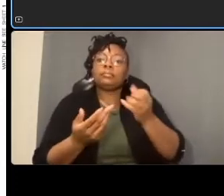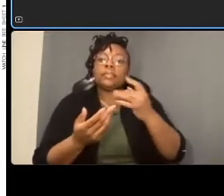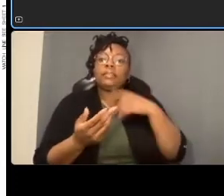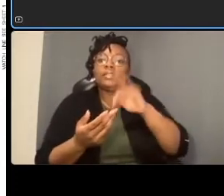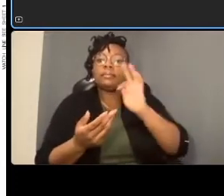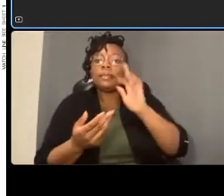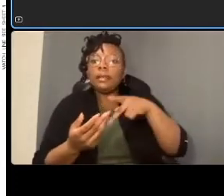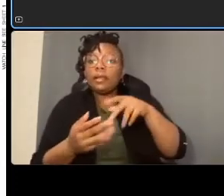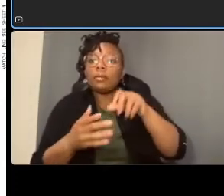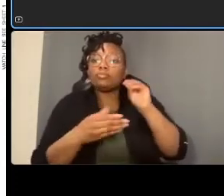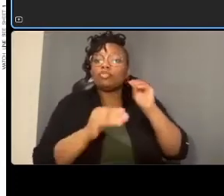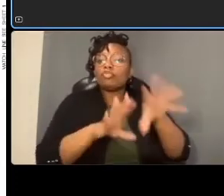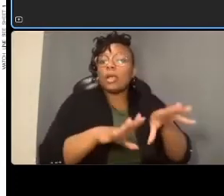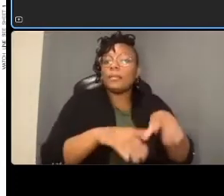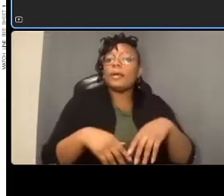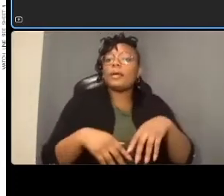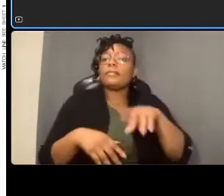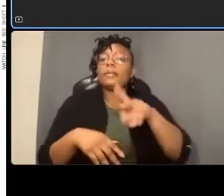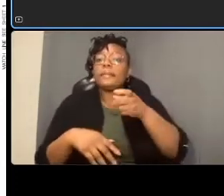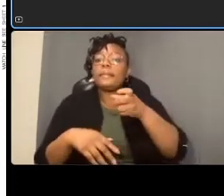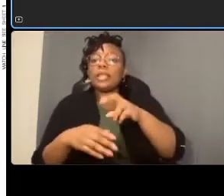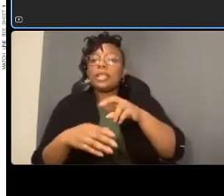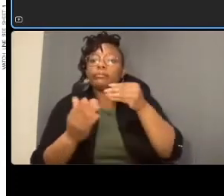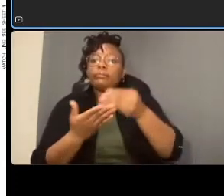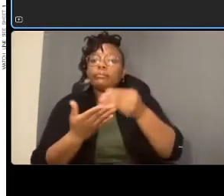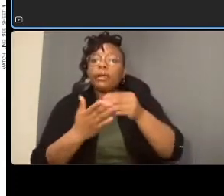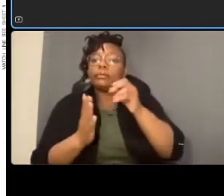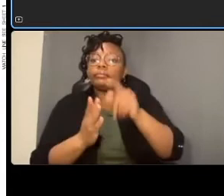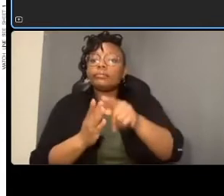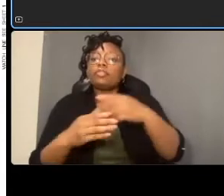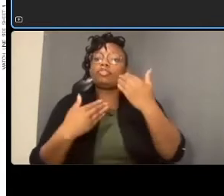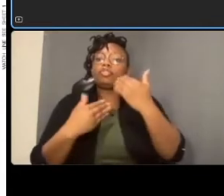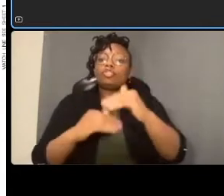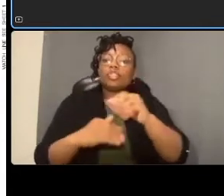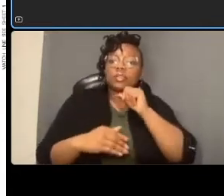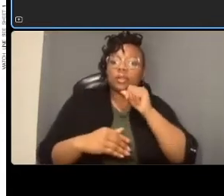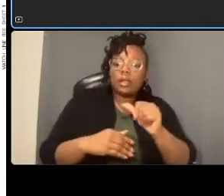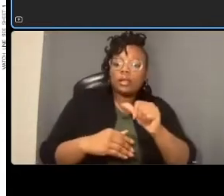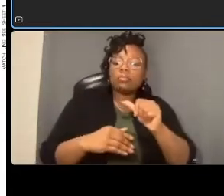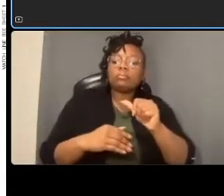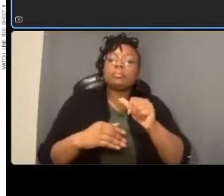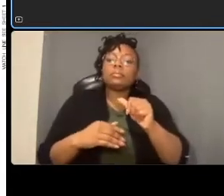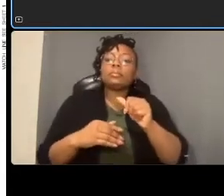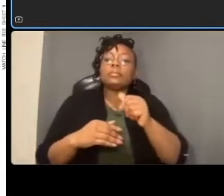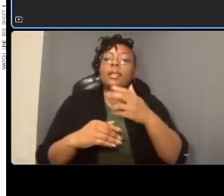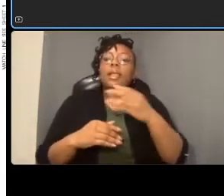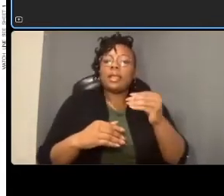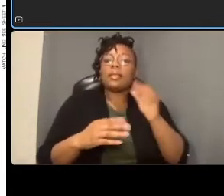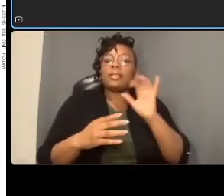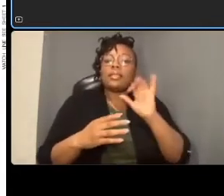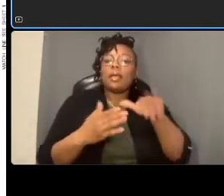restricted or not um and that that will all be then uh superimposed and incorporated into the